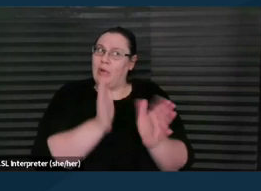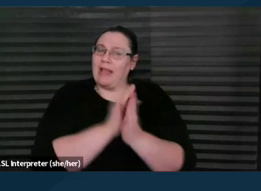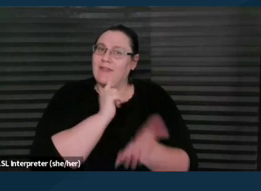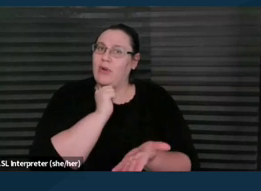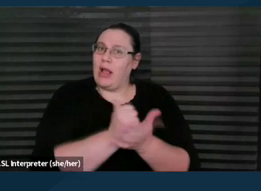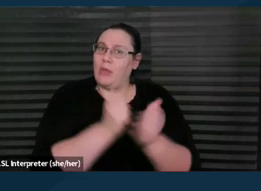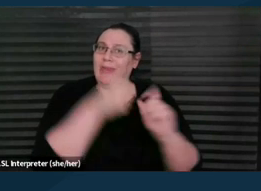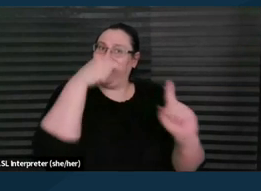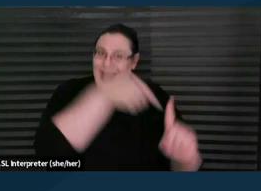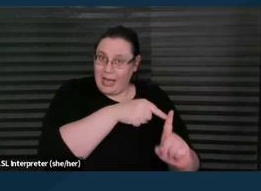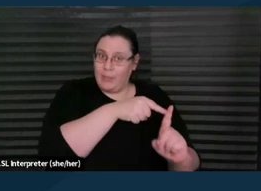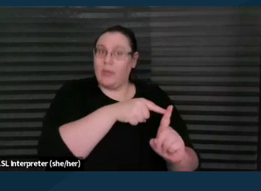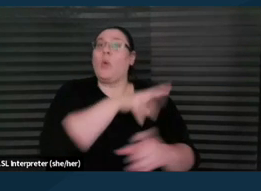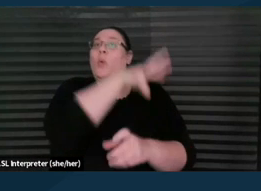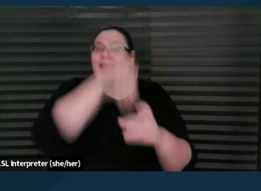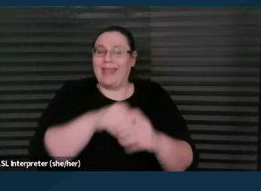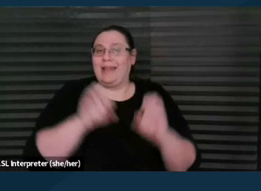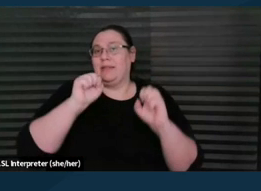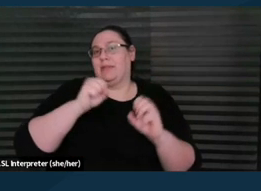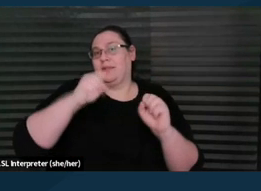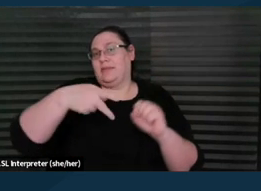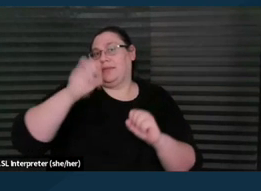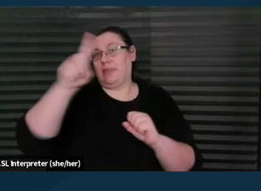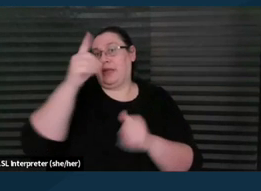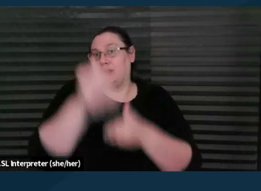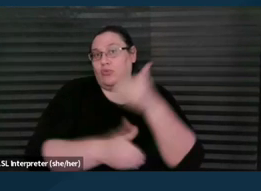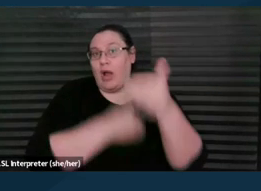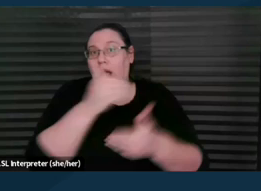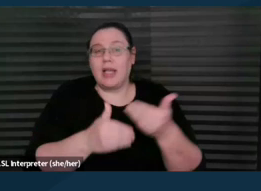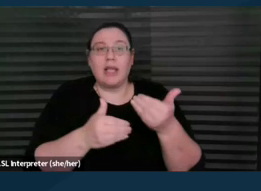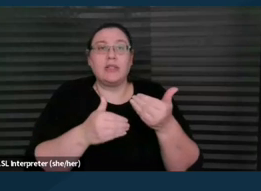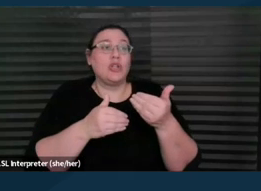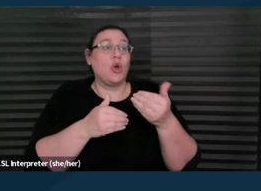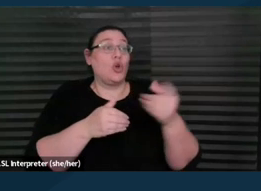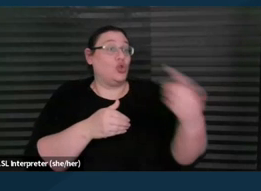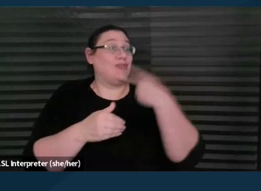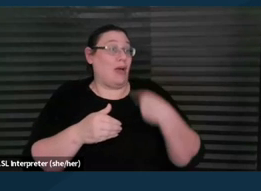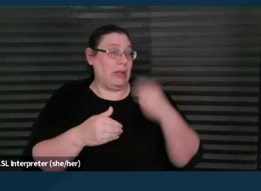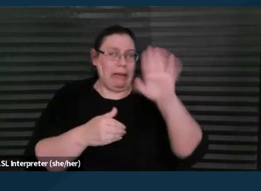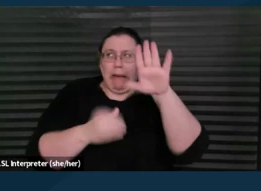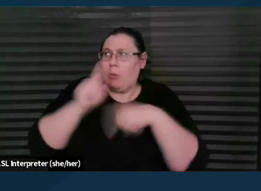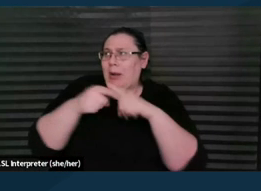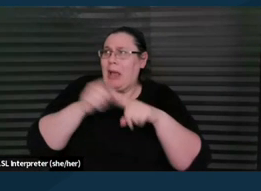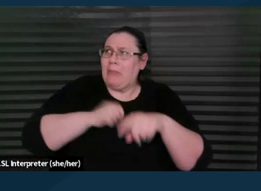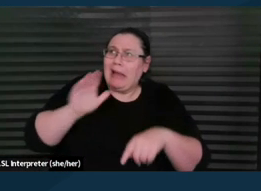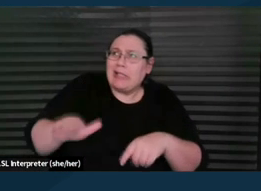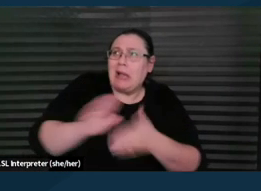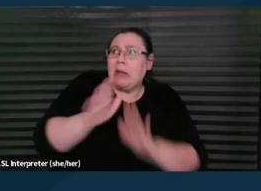in the special education process. So when you're saying to me, you know, I'm worried about what's gonna happen to my child as they get older, you know, you might,